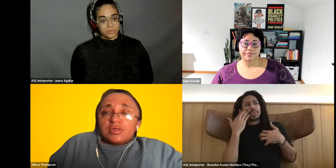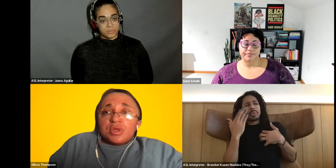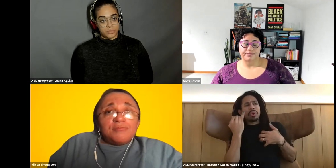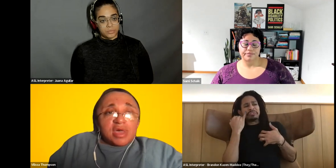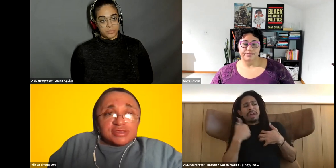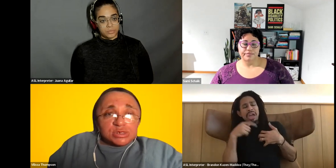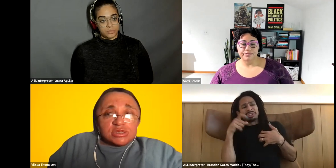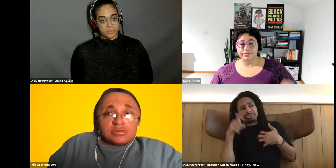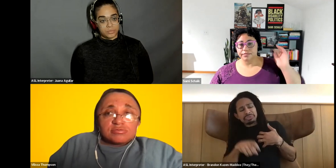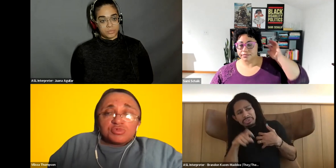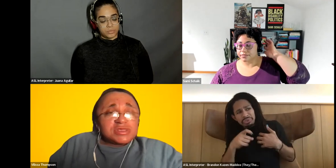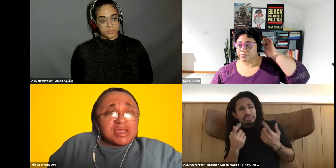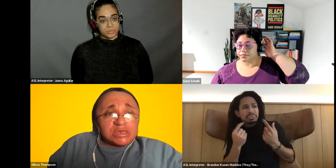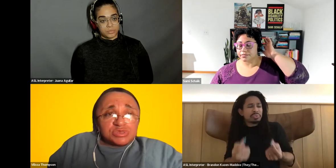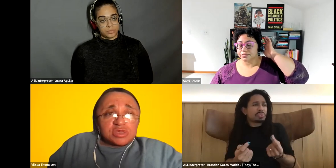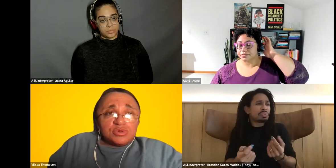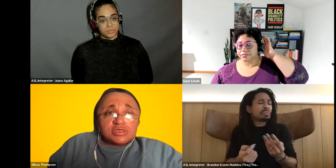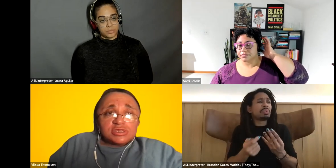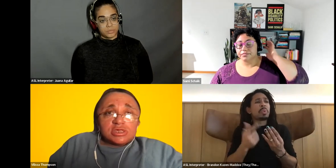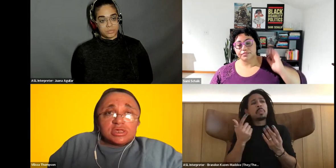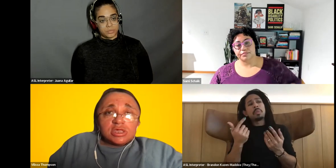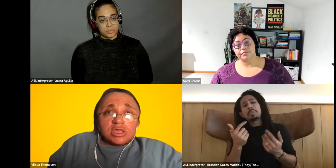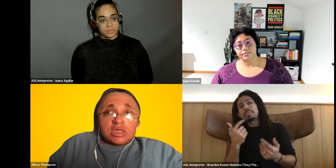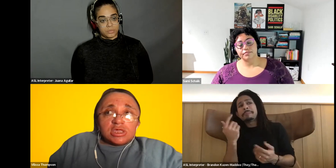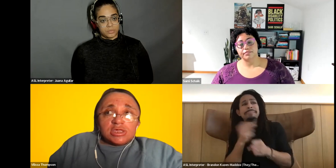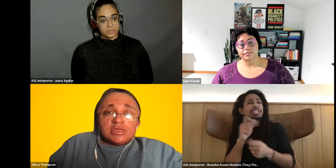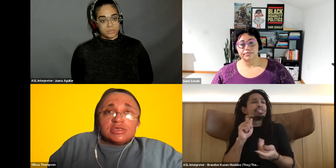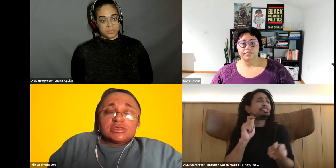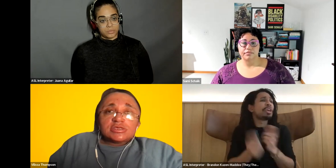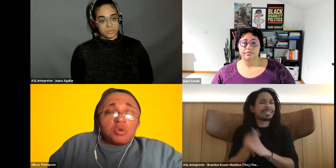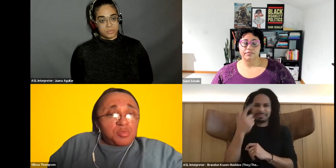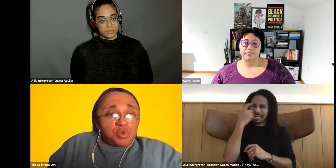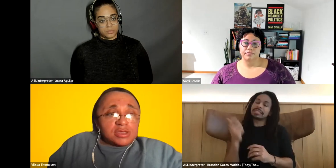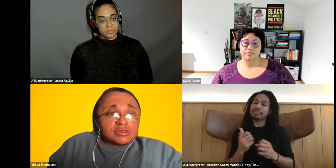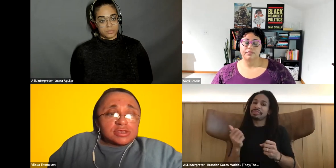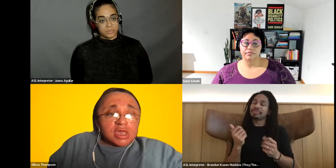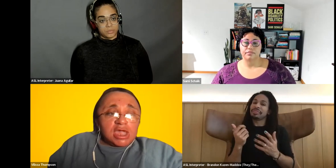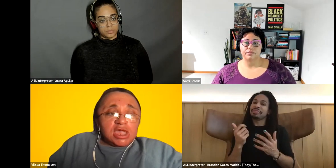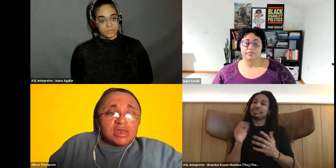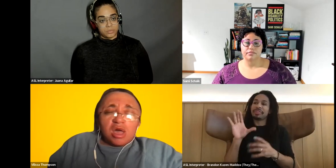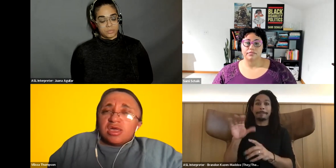Vilissa Thompson: they're messaging the way they engage with community Vilissa Thompson: is on point and